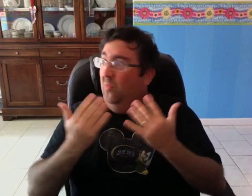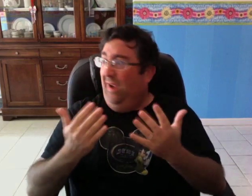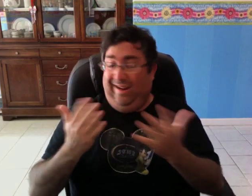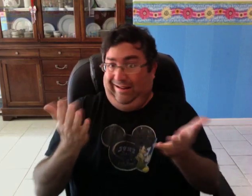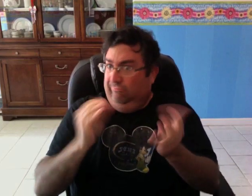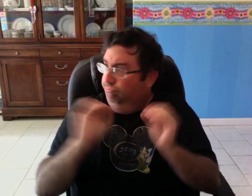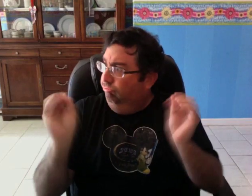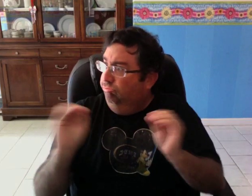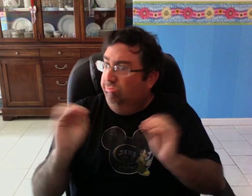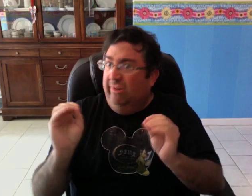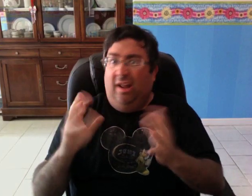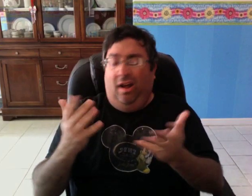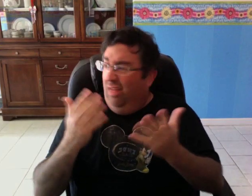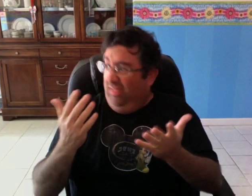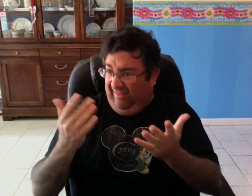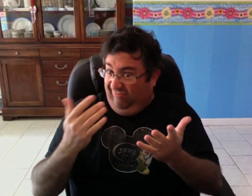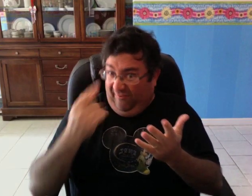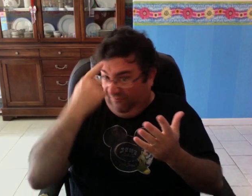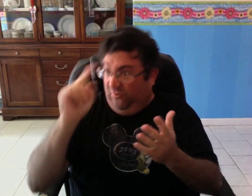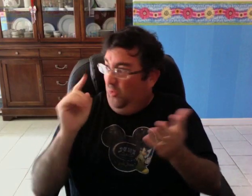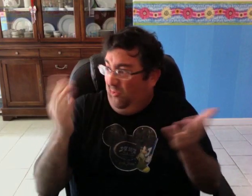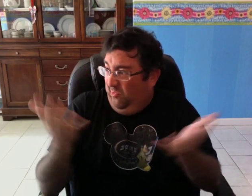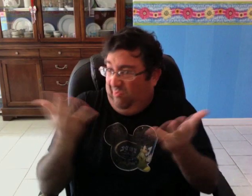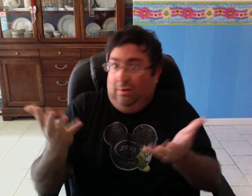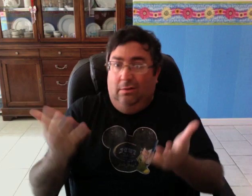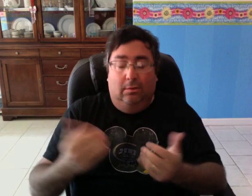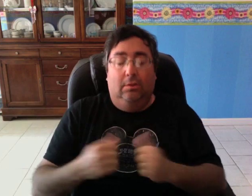and doing nothing. And for what? Why?